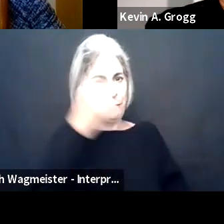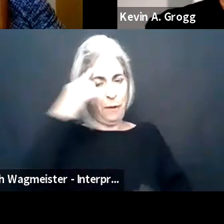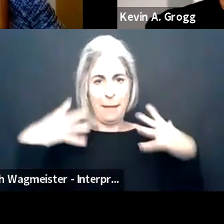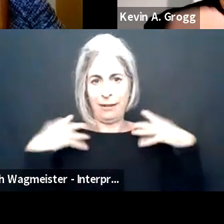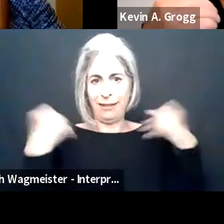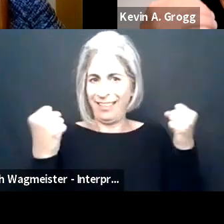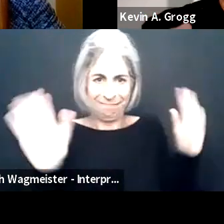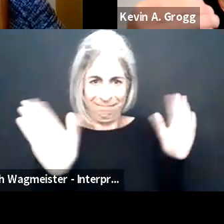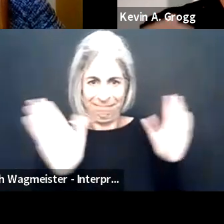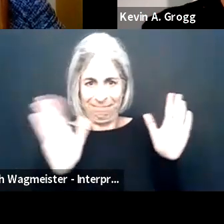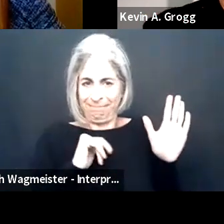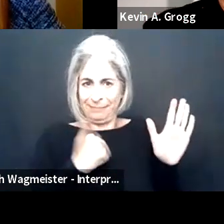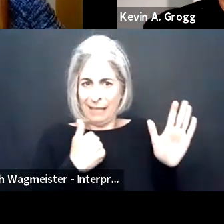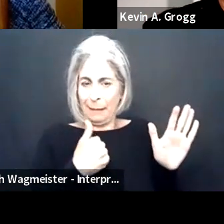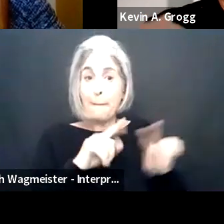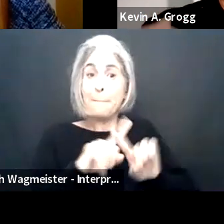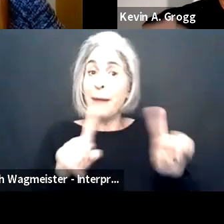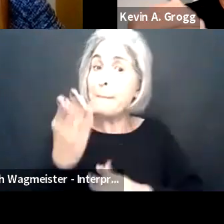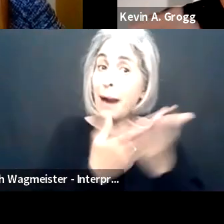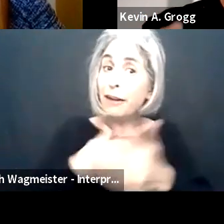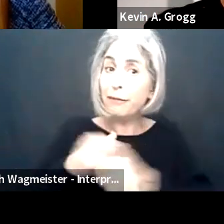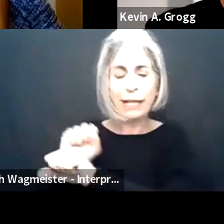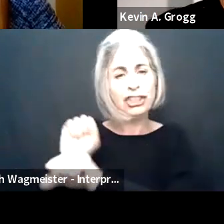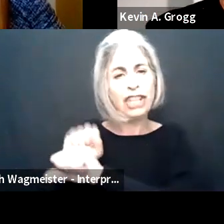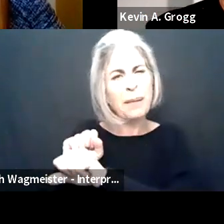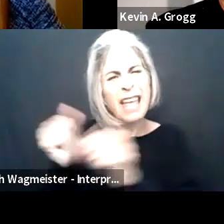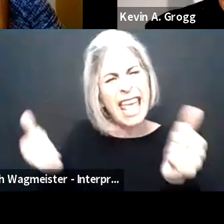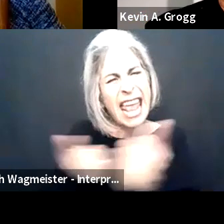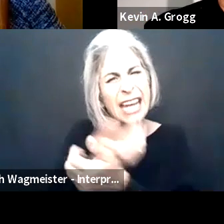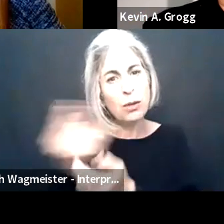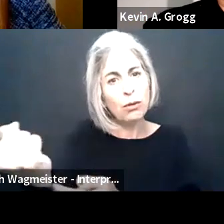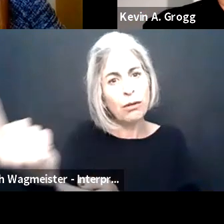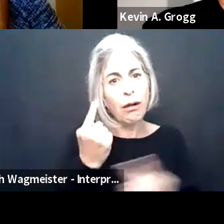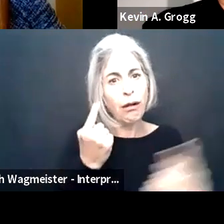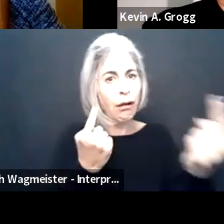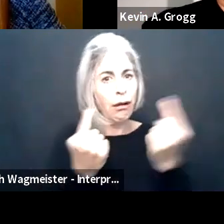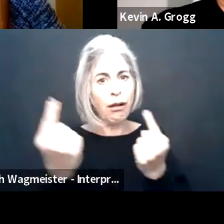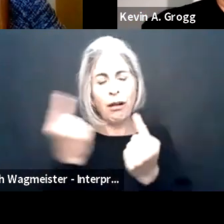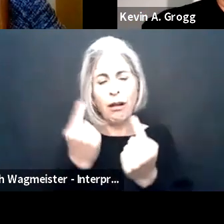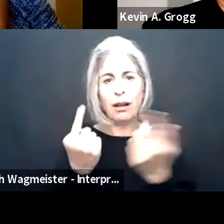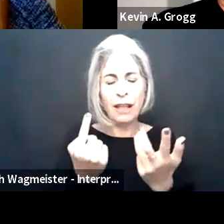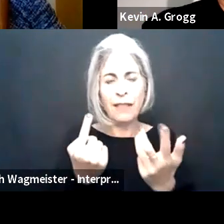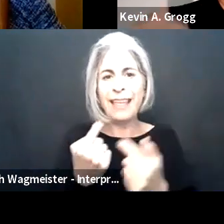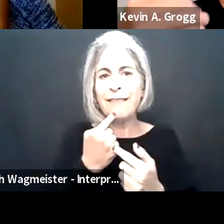While I will never claim to be an expert in the mental health area or anything like that, part of my job, though, is if